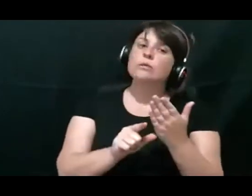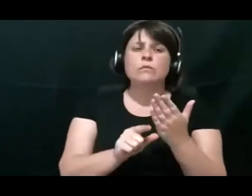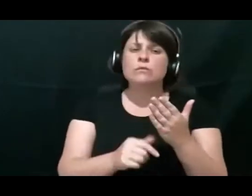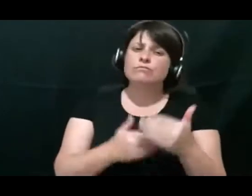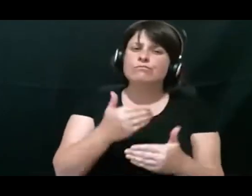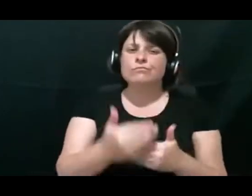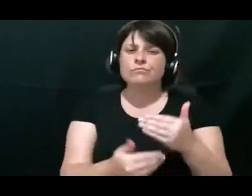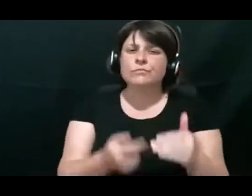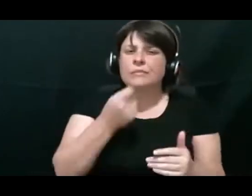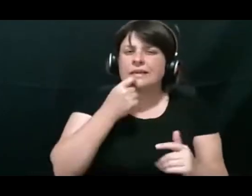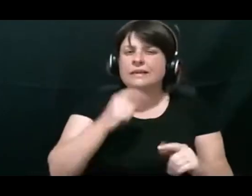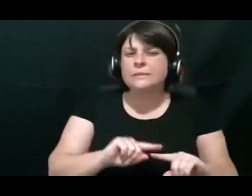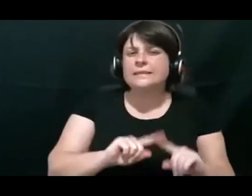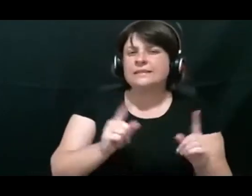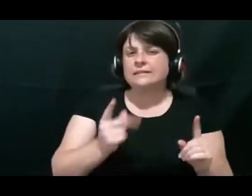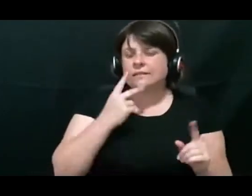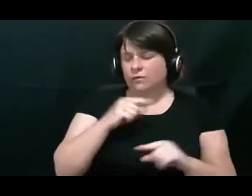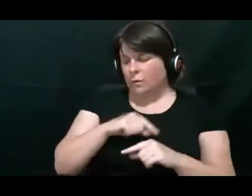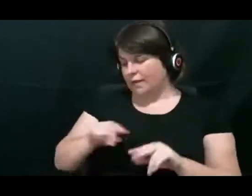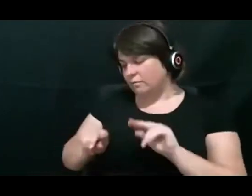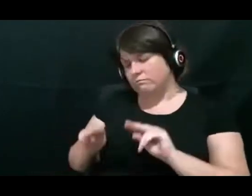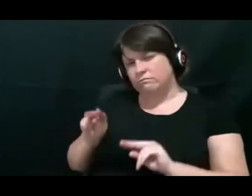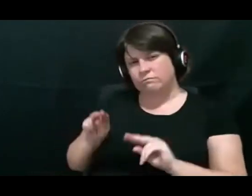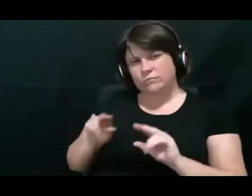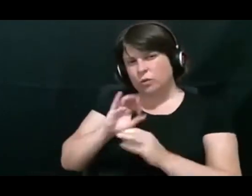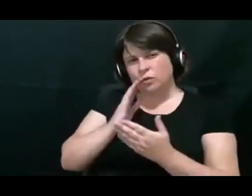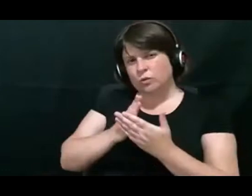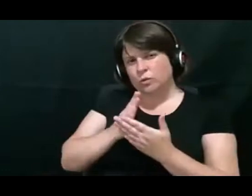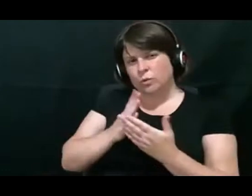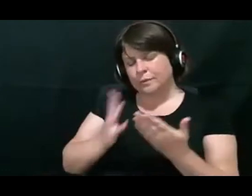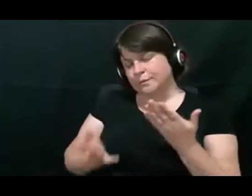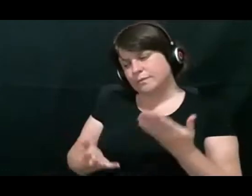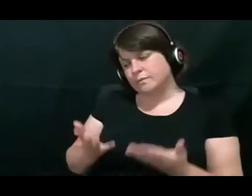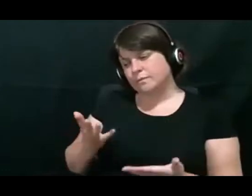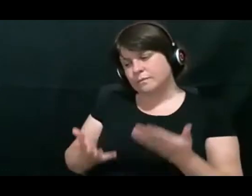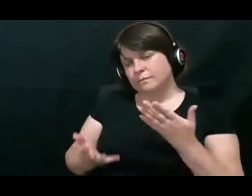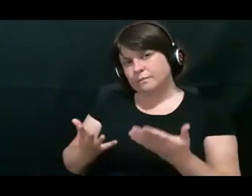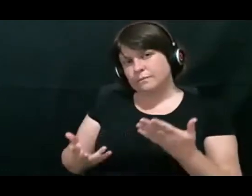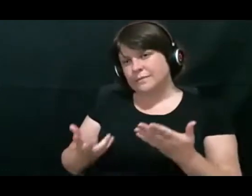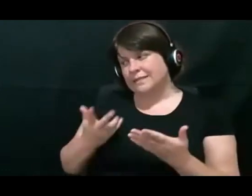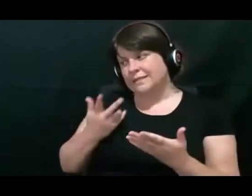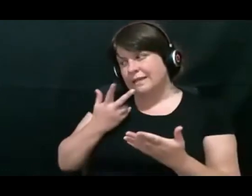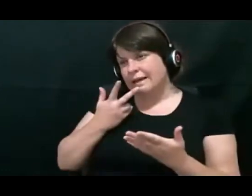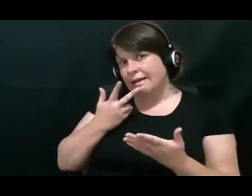if we're not sure about how quickly they're going to sort of acquire skills